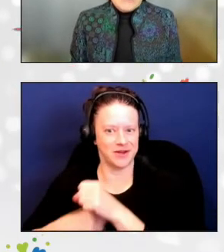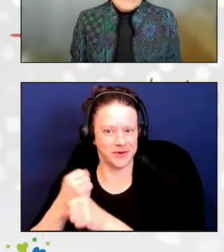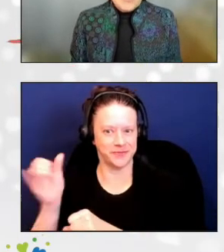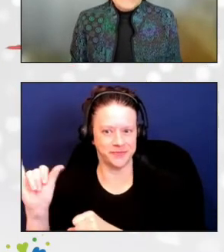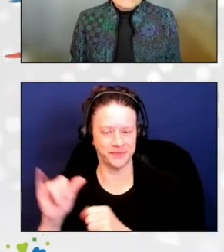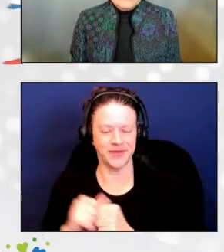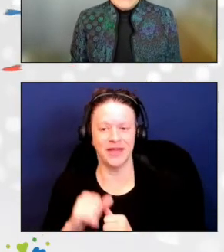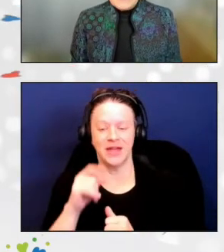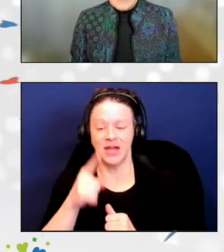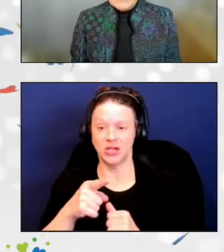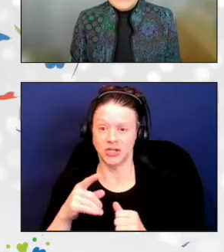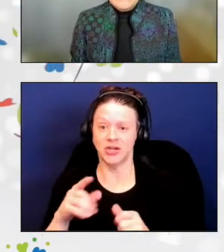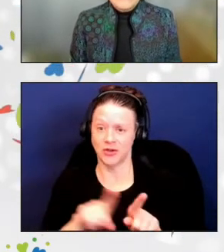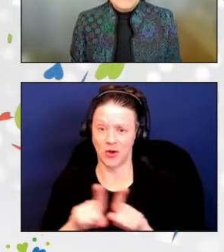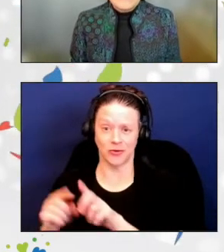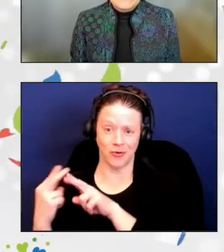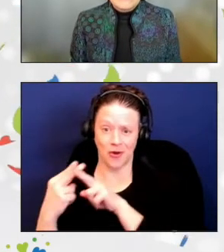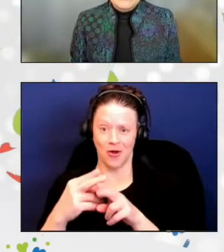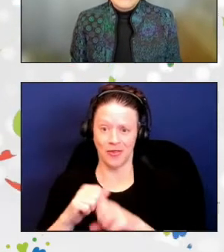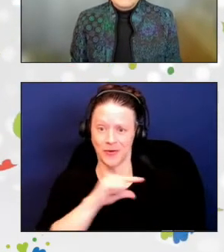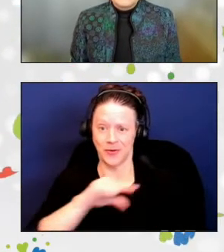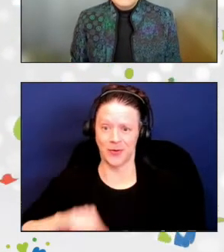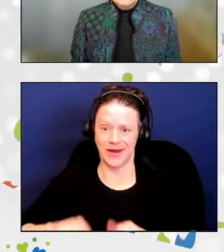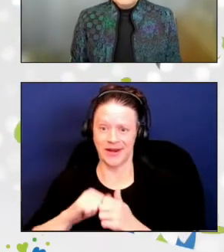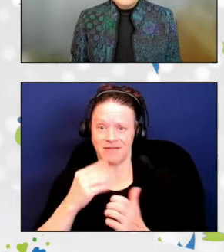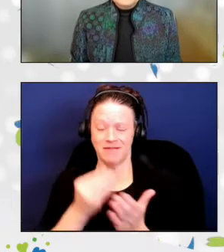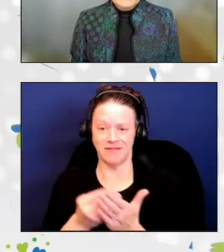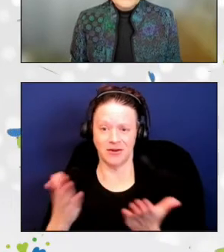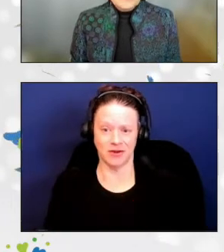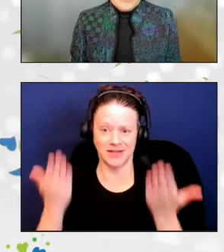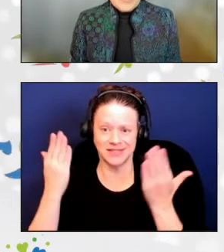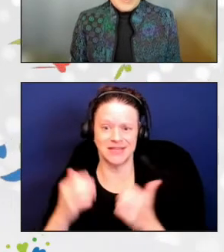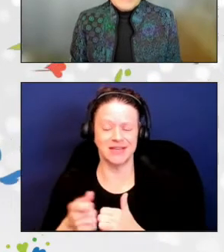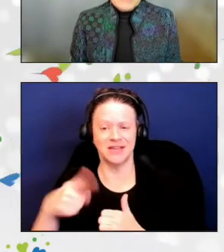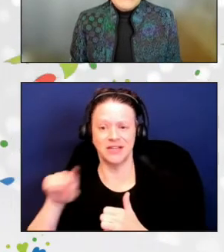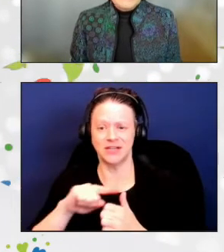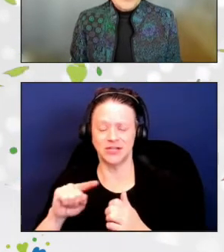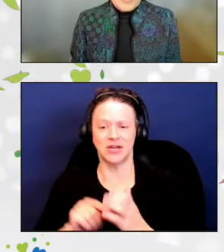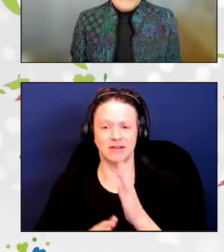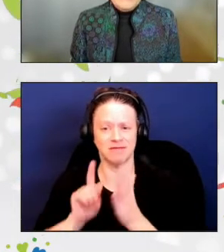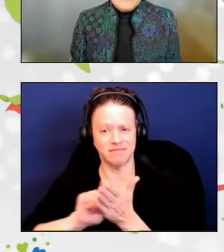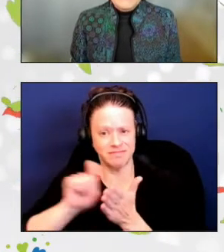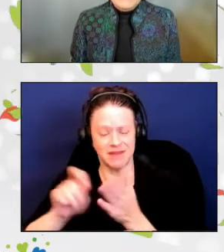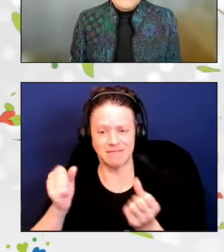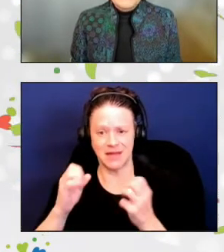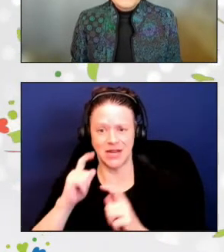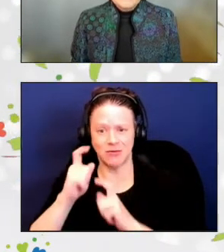and overseen countless fundraising initiatives to improve programs and support her center.